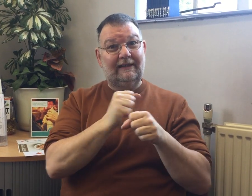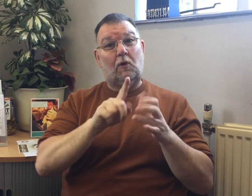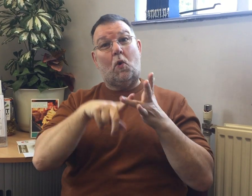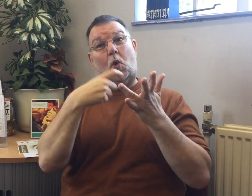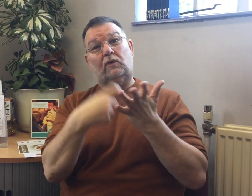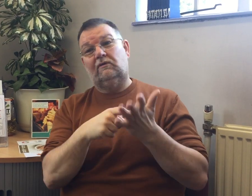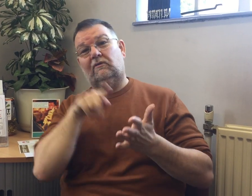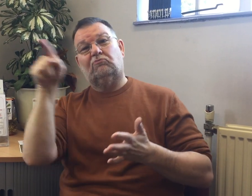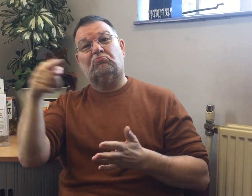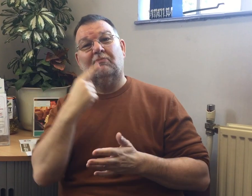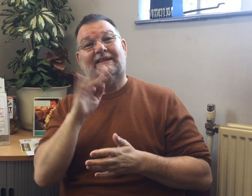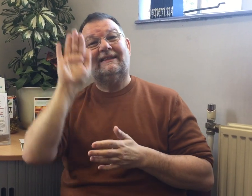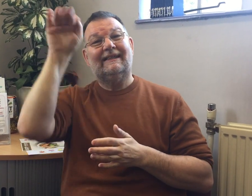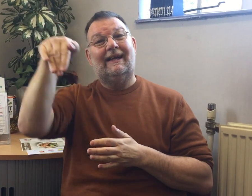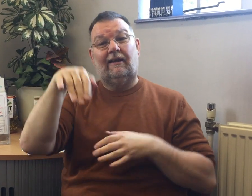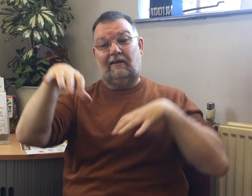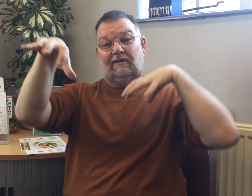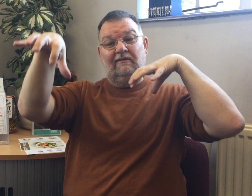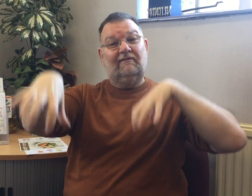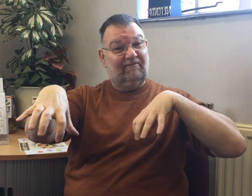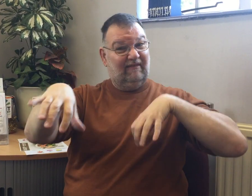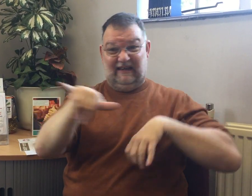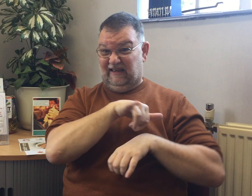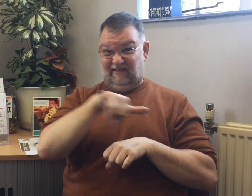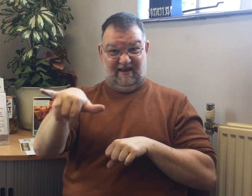The venues will be in both Woking and Redhill